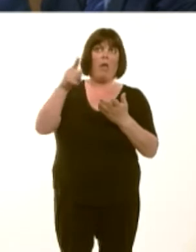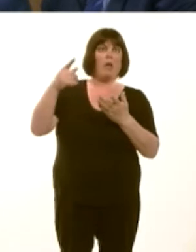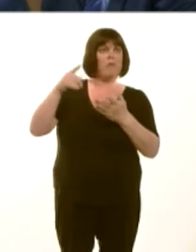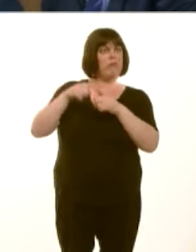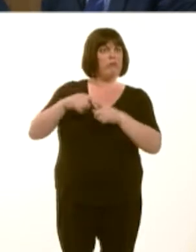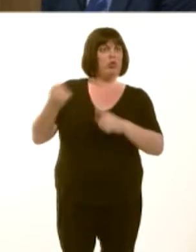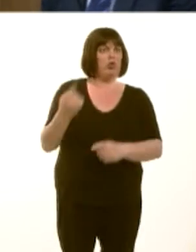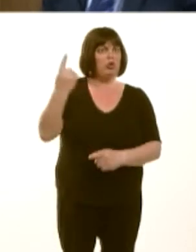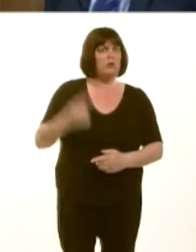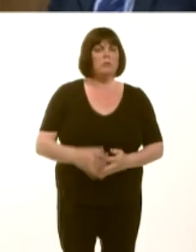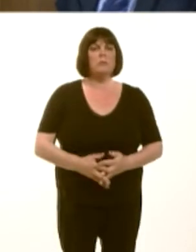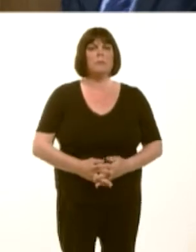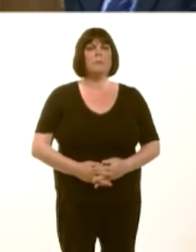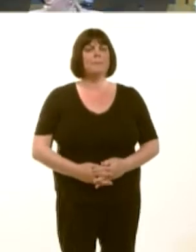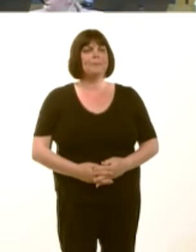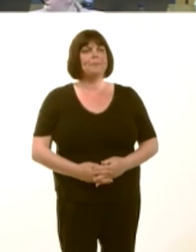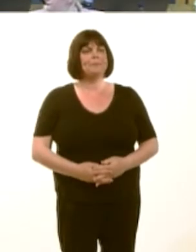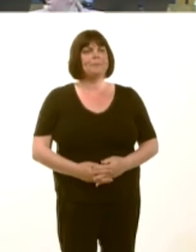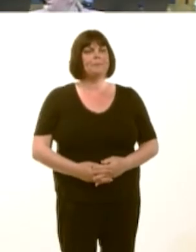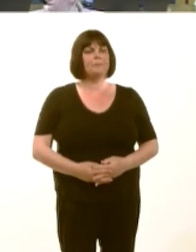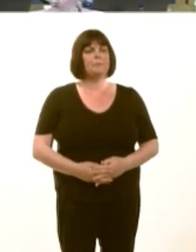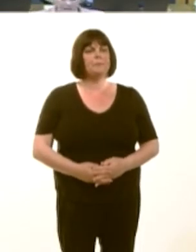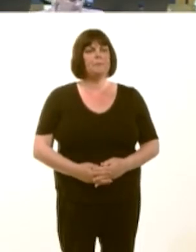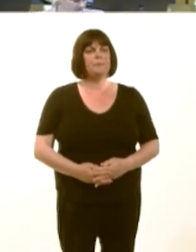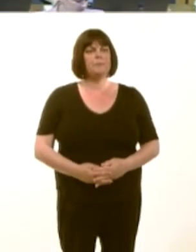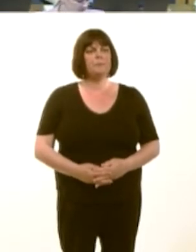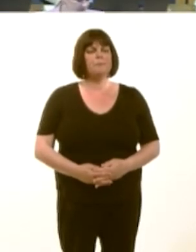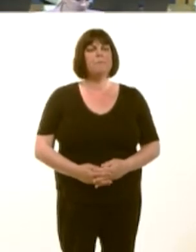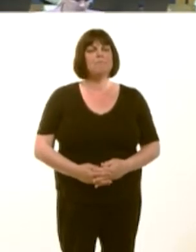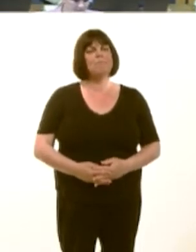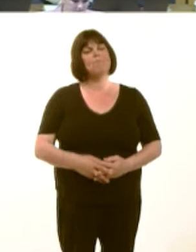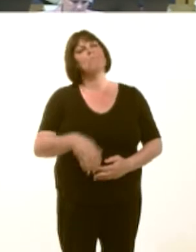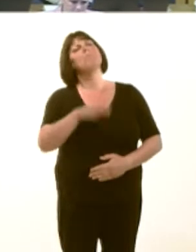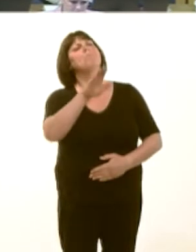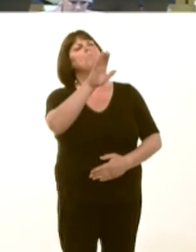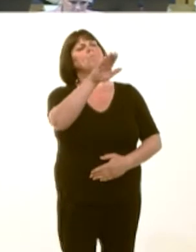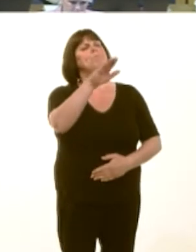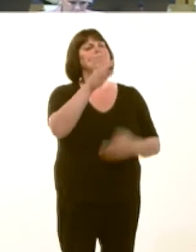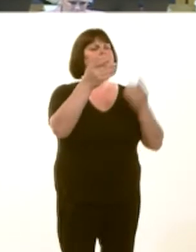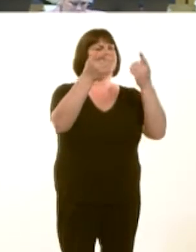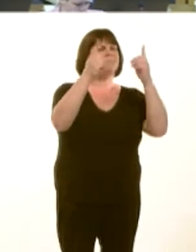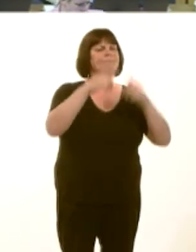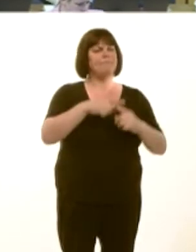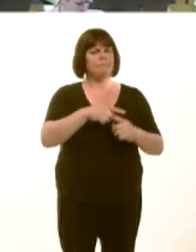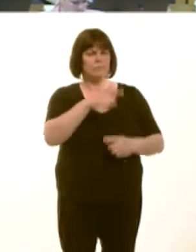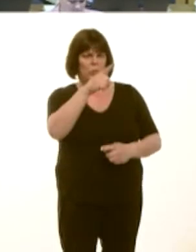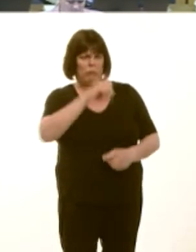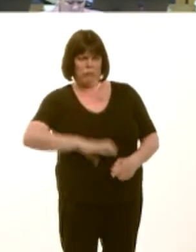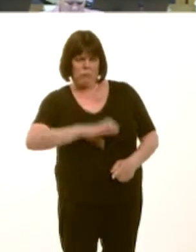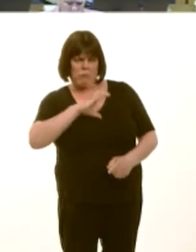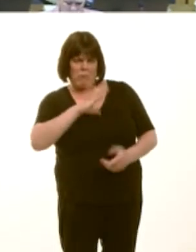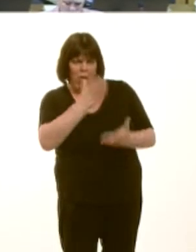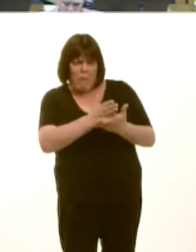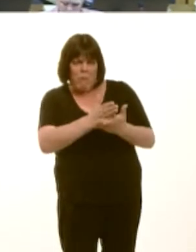Rhodri Glyn Thomas: Brif Weinidog, rydych chiín dweud bod yr argymhellion ymaín cael